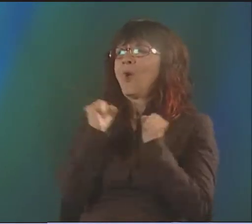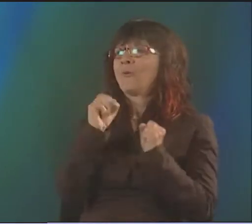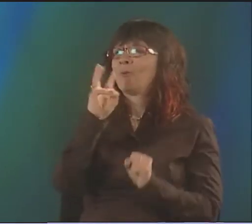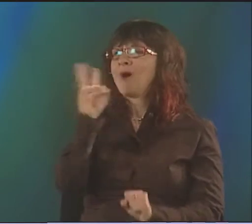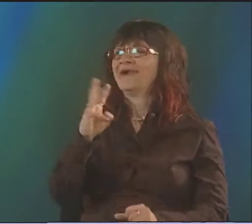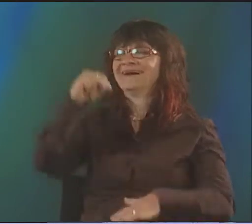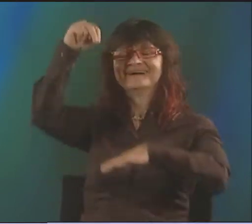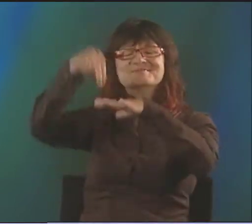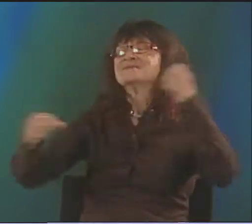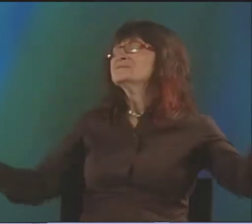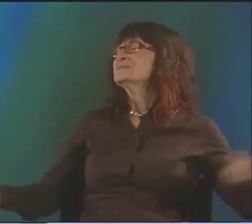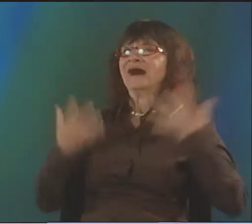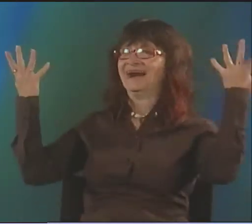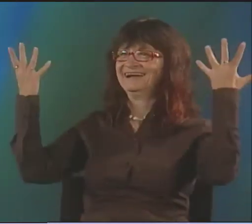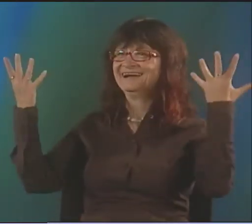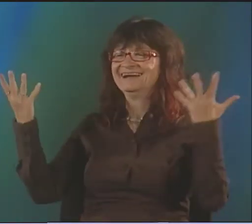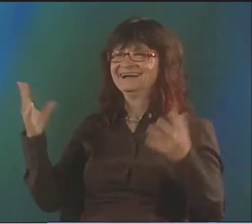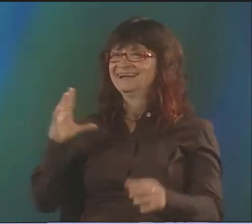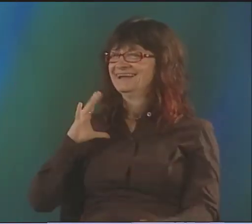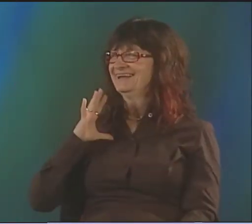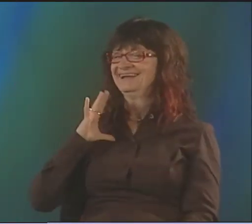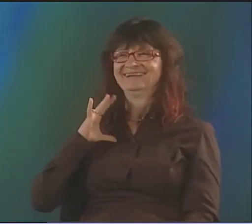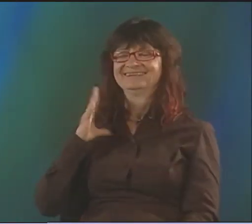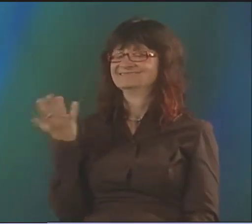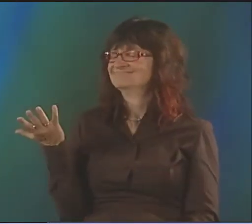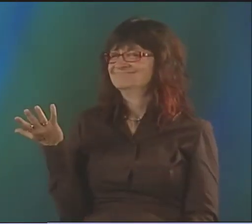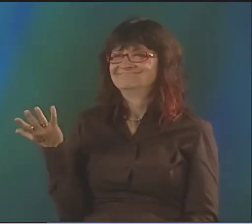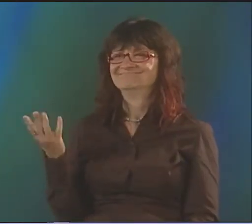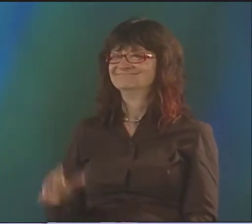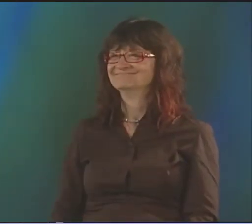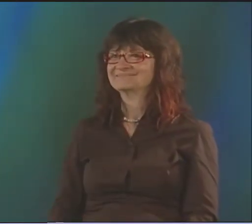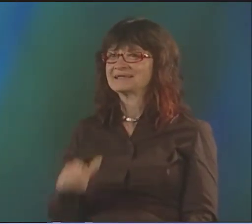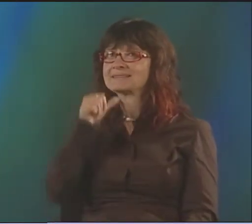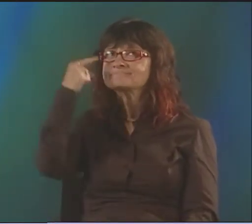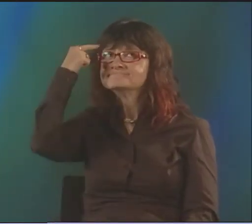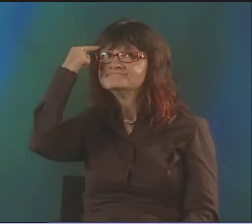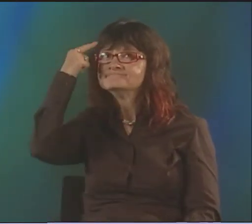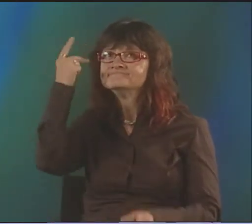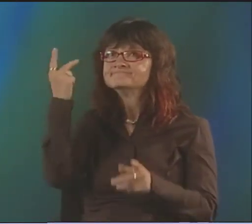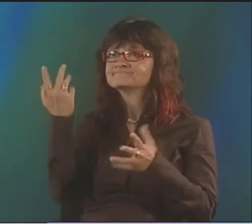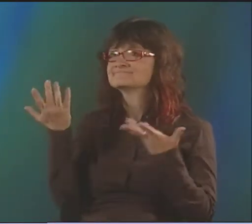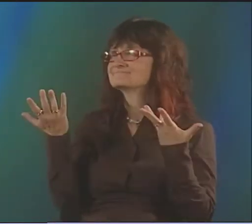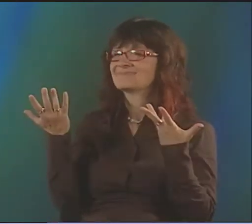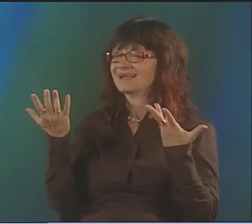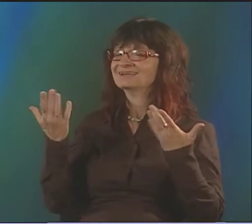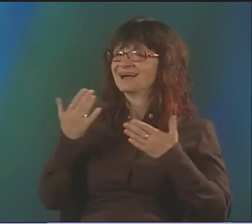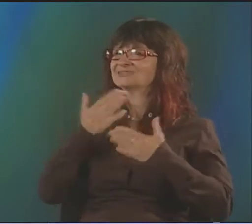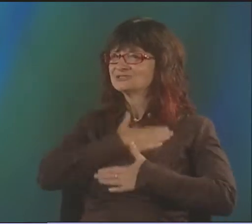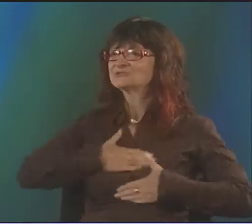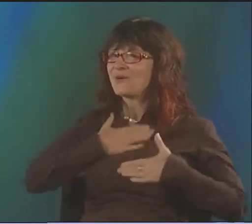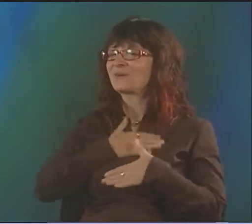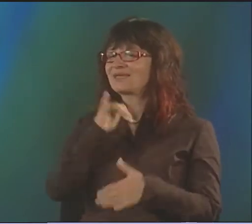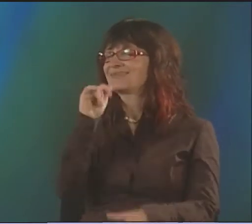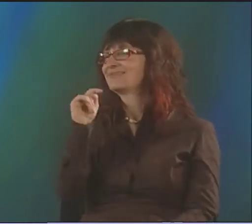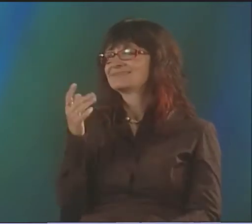THINGS ARE HARD. THINGS ARE PAINFUL. THINGS ARE DIFFICULT SOMETIMES. BUT WHEN I DO POETRY, IT FEELS LIKE JUST JUMPING IN,